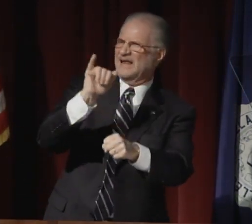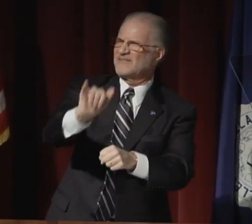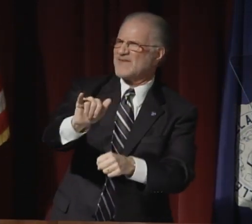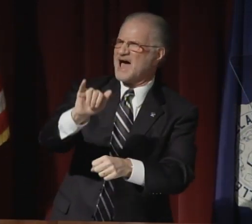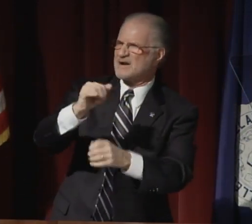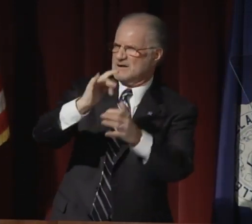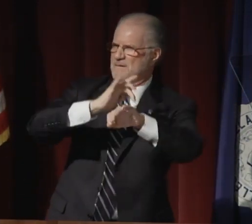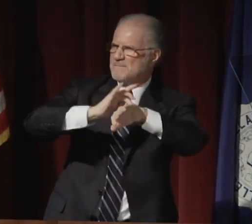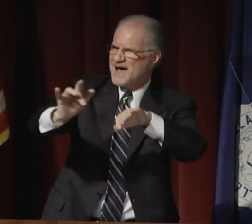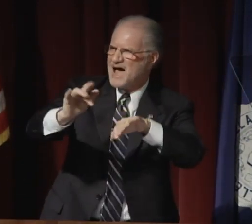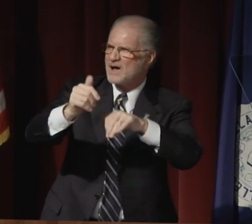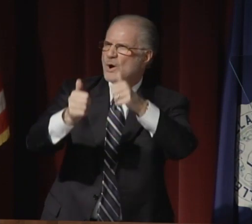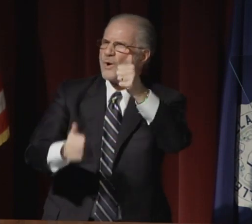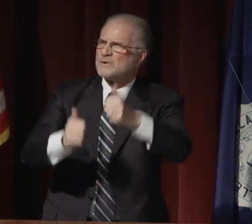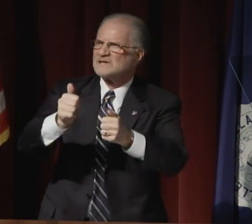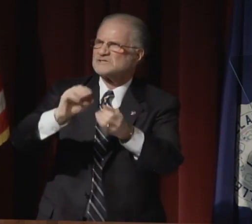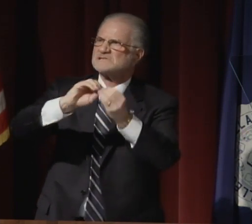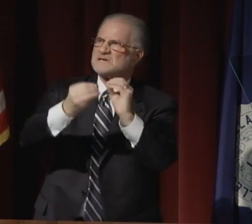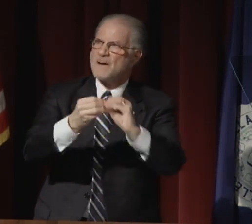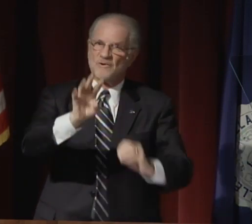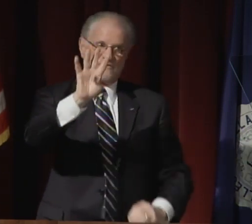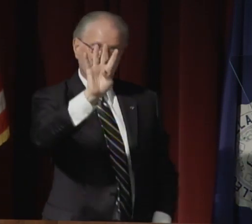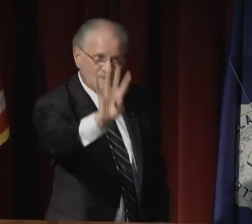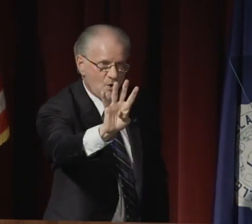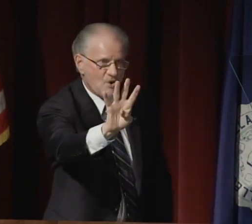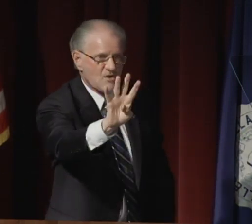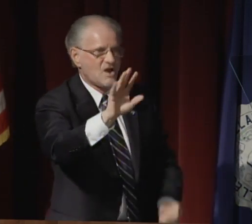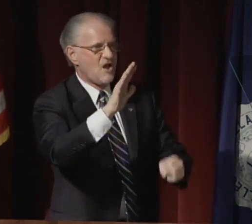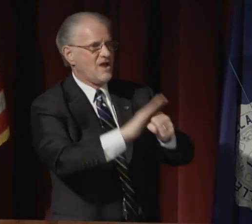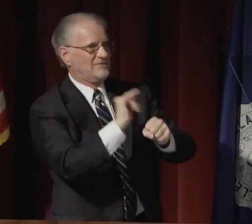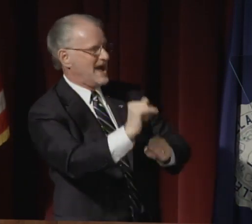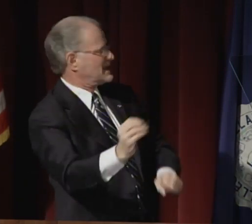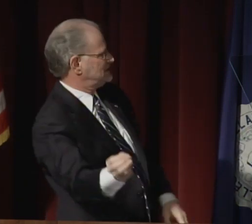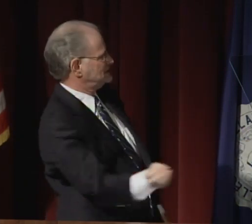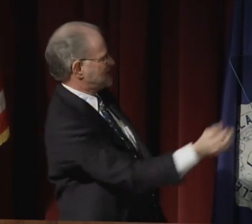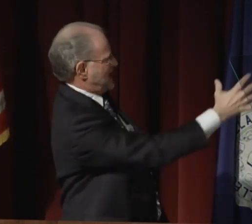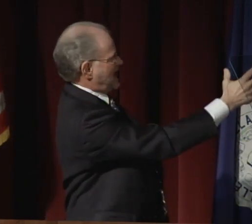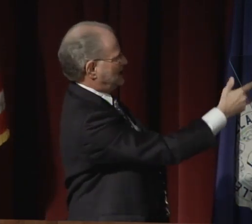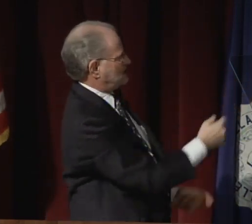Let me fill in that blank line which is number 4 on the slide.